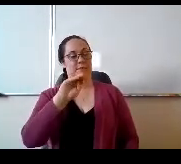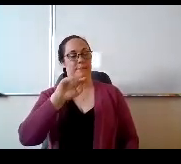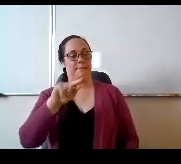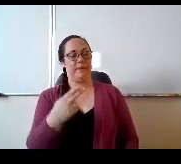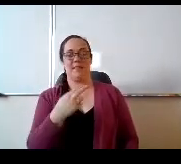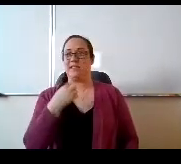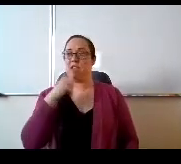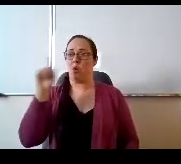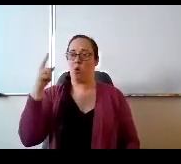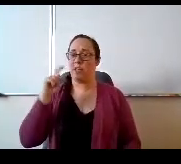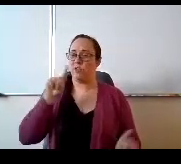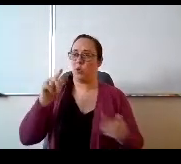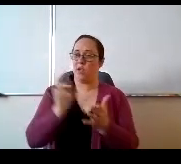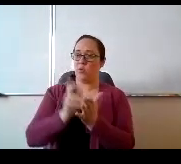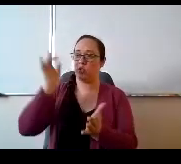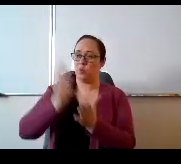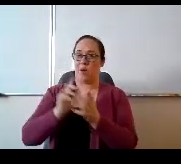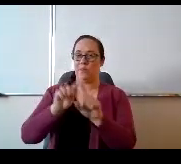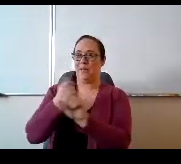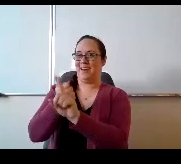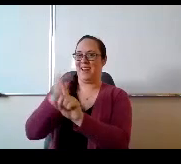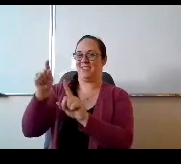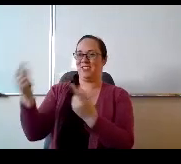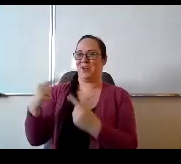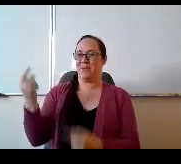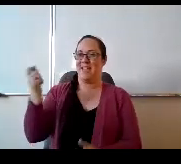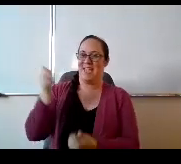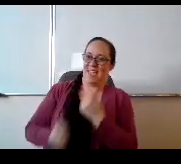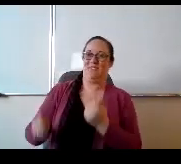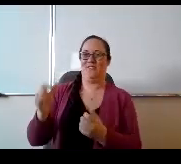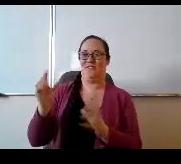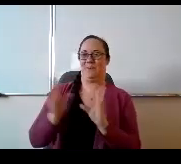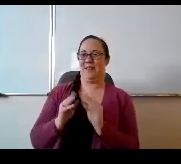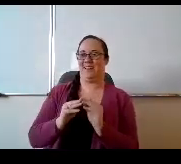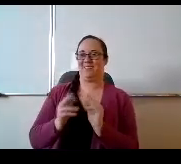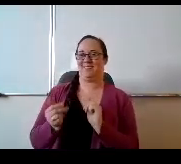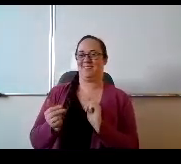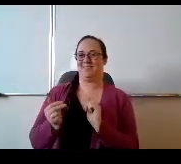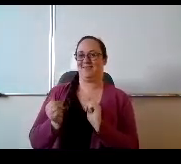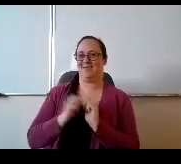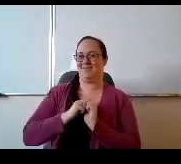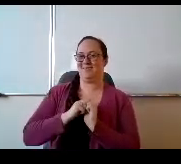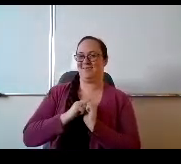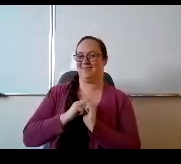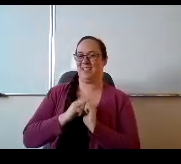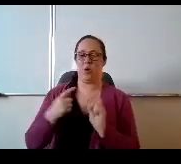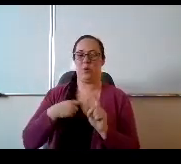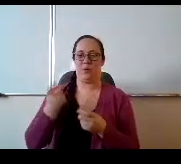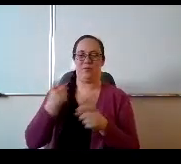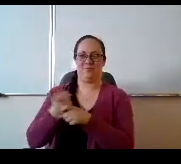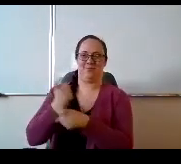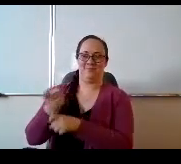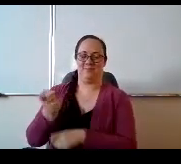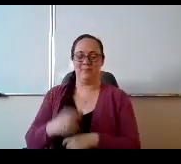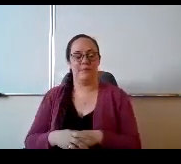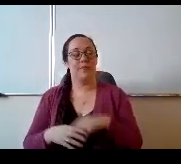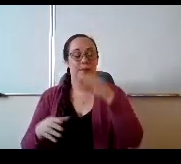meetings once in awhile next year. He's gotta be here every time so. We were giving him a hard time about that,